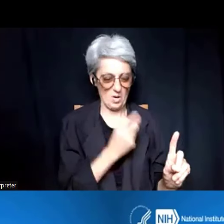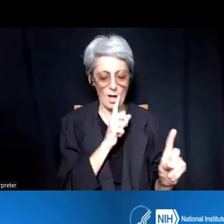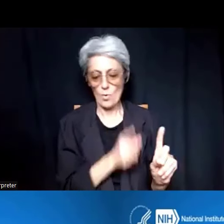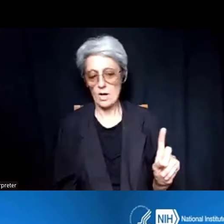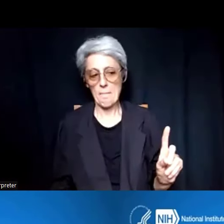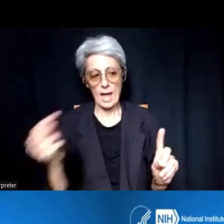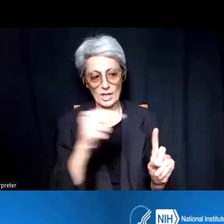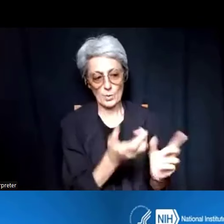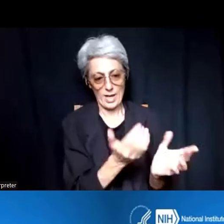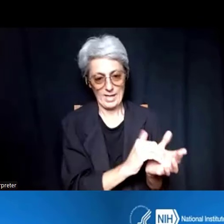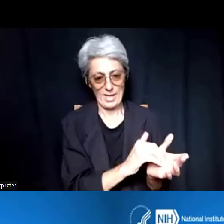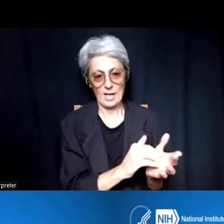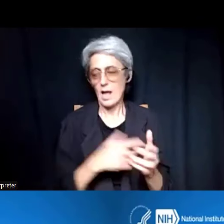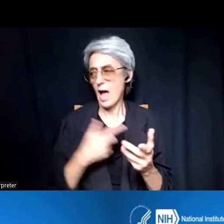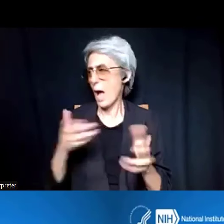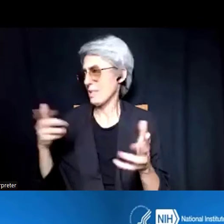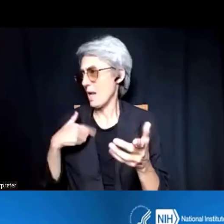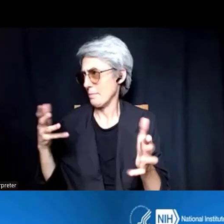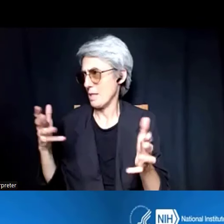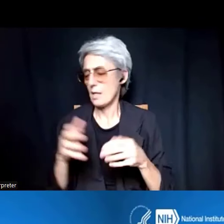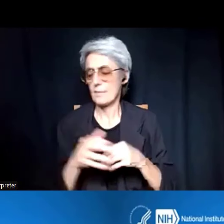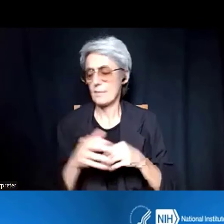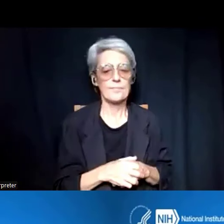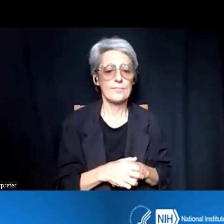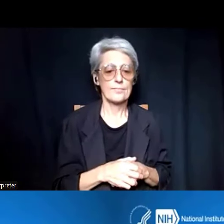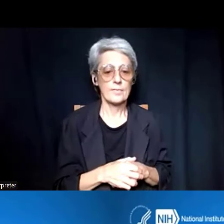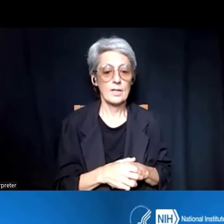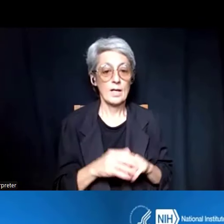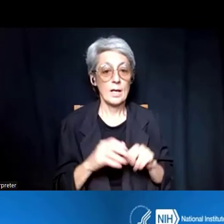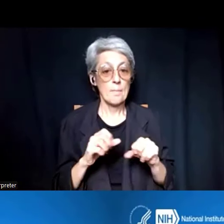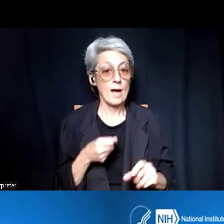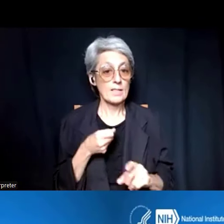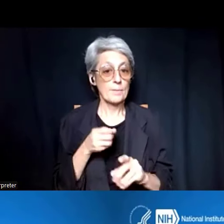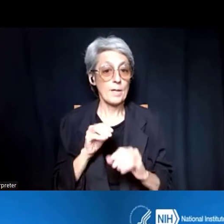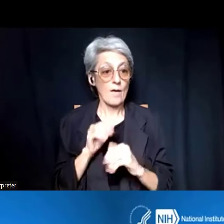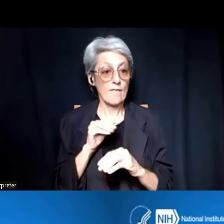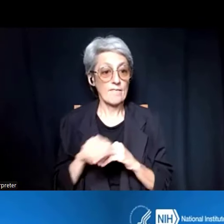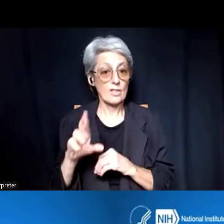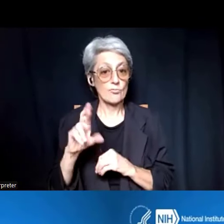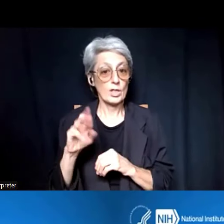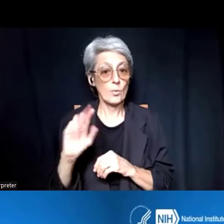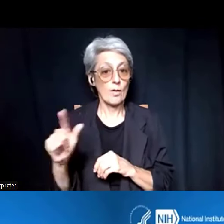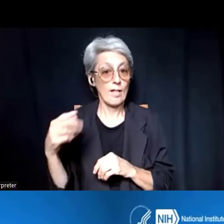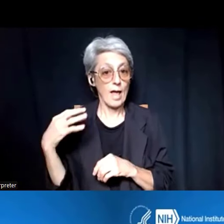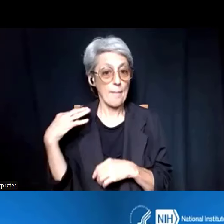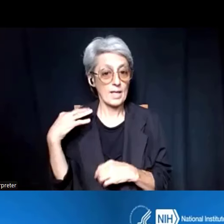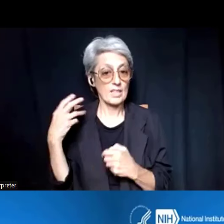Dr. Anissa Brown: So, we talked about the potential impacts on renewal applications. But what about RPPRs?